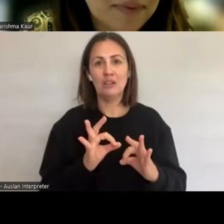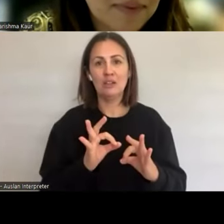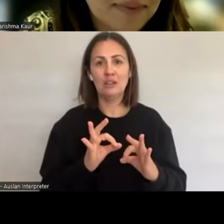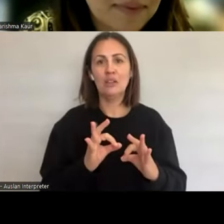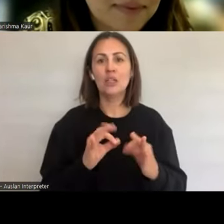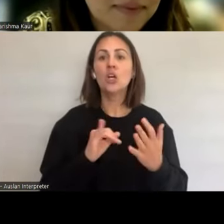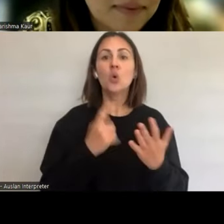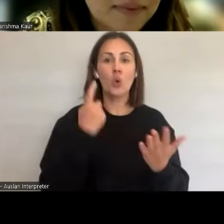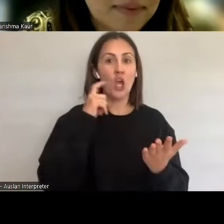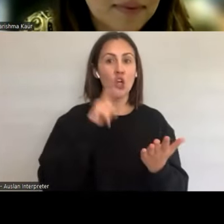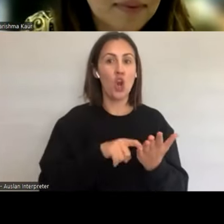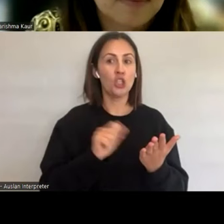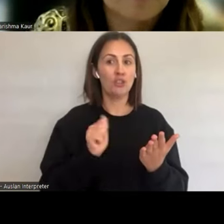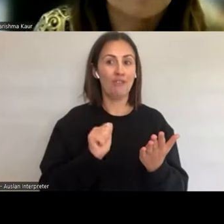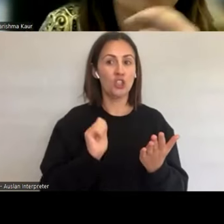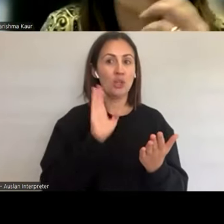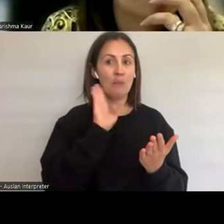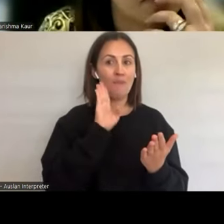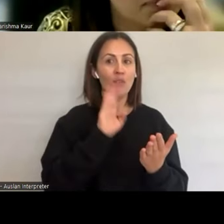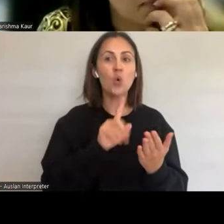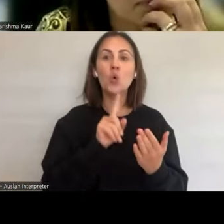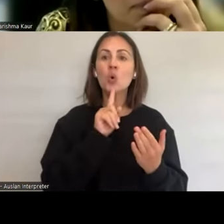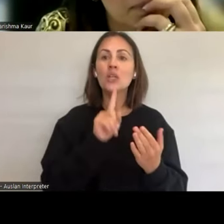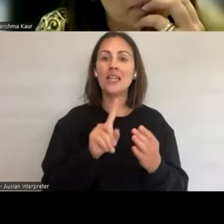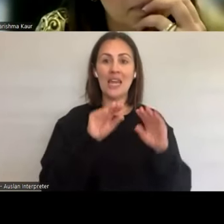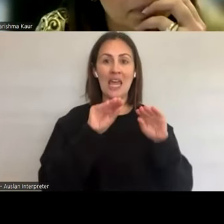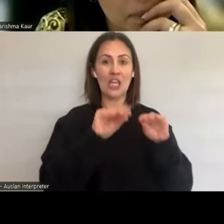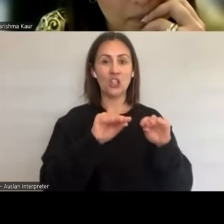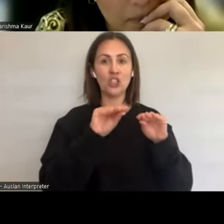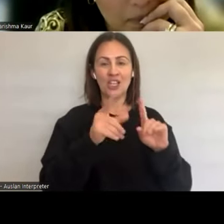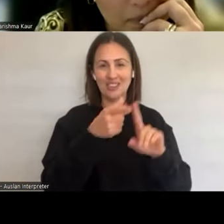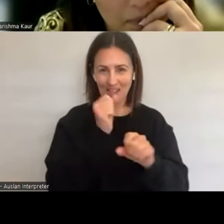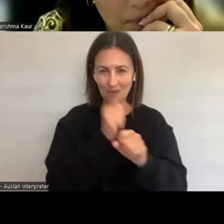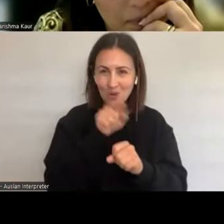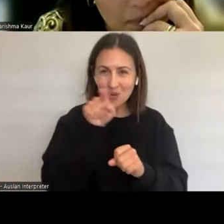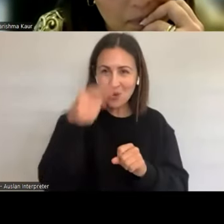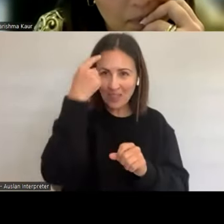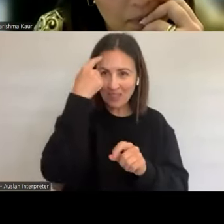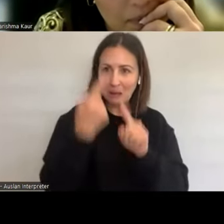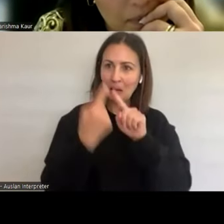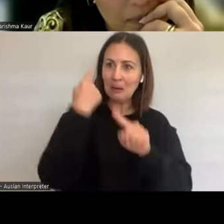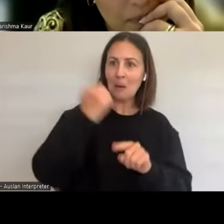that generationally, that education, when we all reflected on our education, I saw it around the